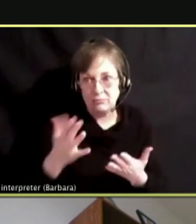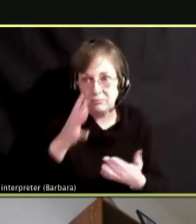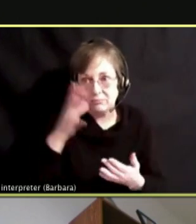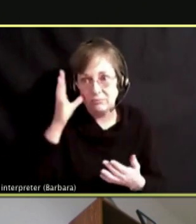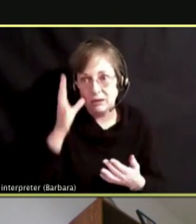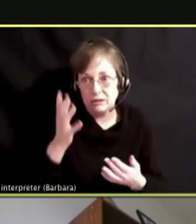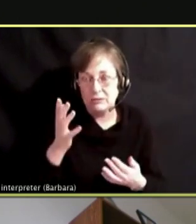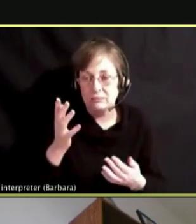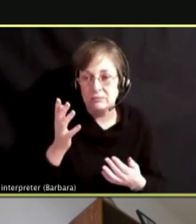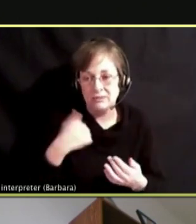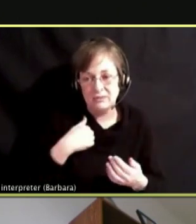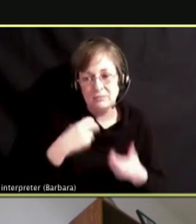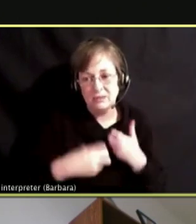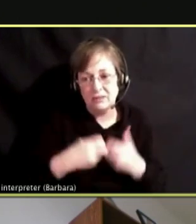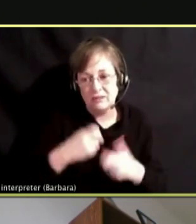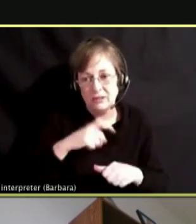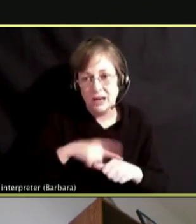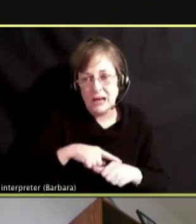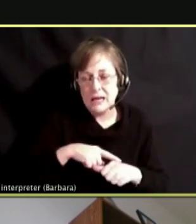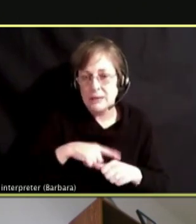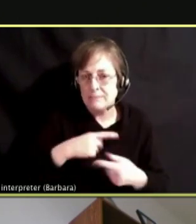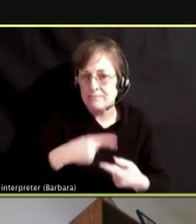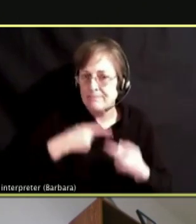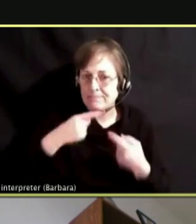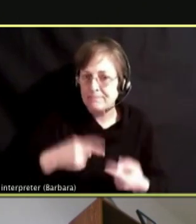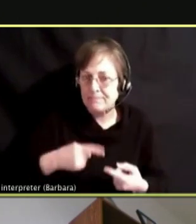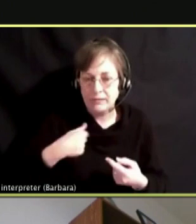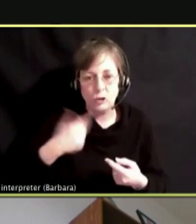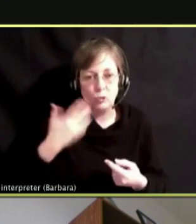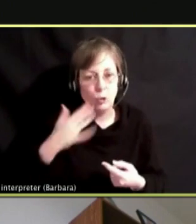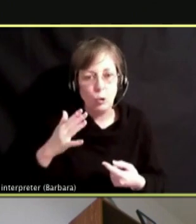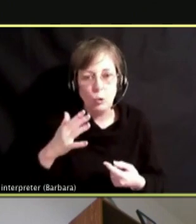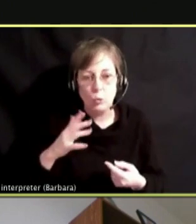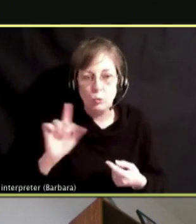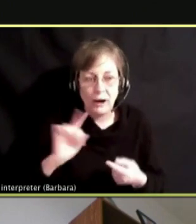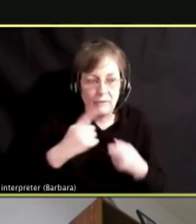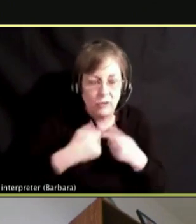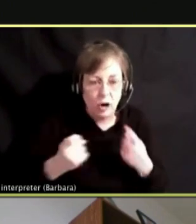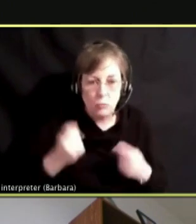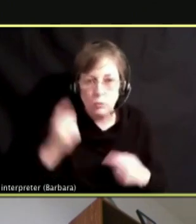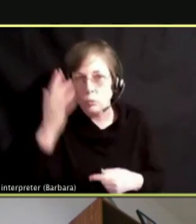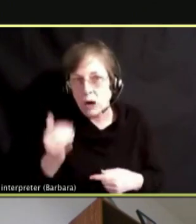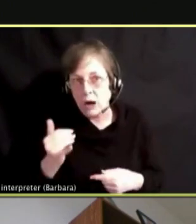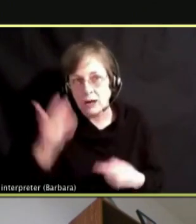I DON'T KNOW WHAT OR WHY IT IS COMING FROM RIGHT NOW, BUT I'M HAVING A HARD TIME.